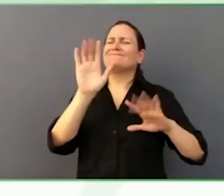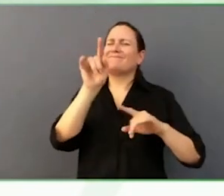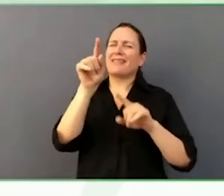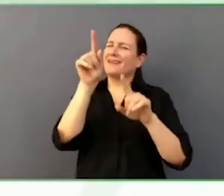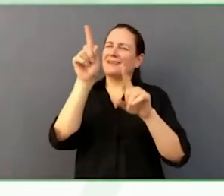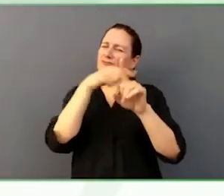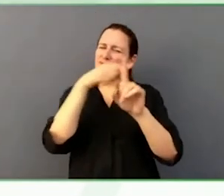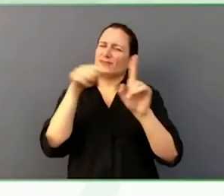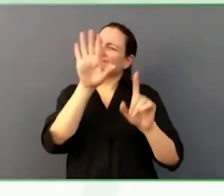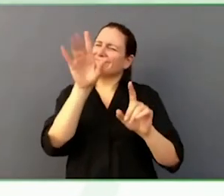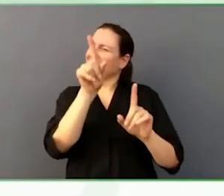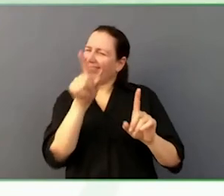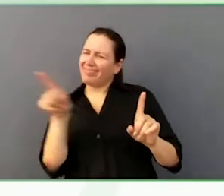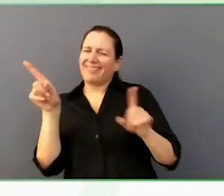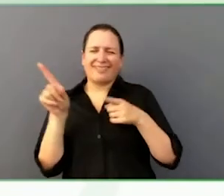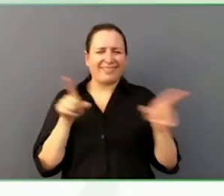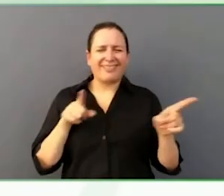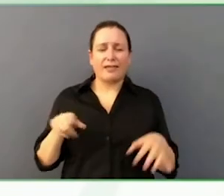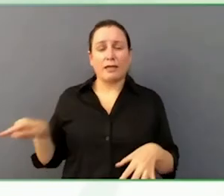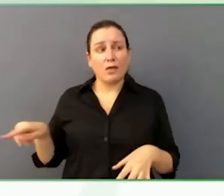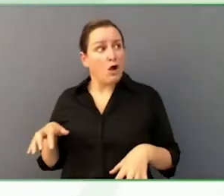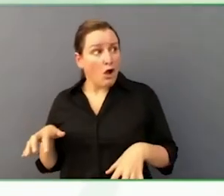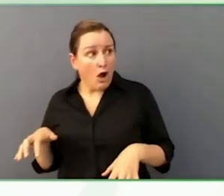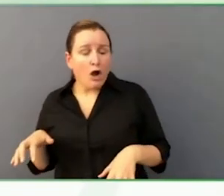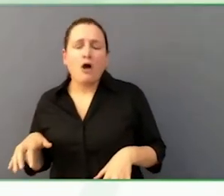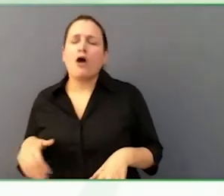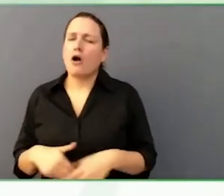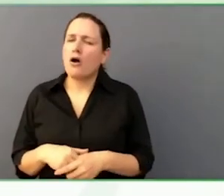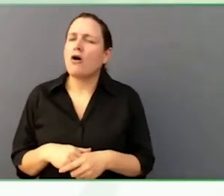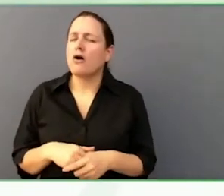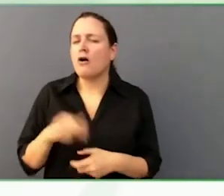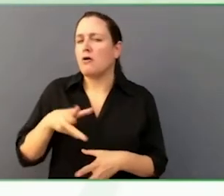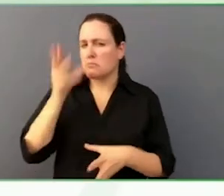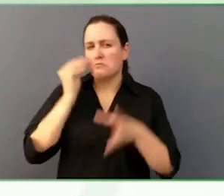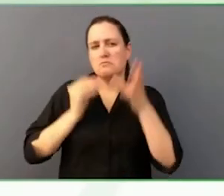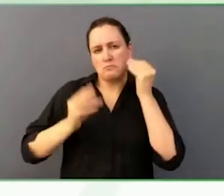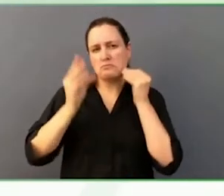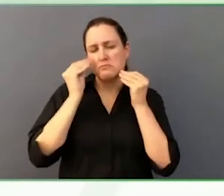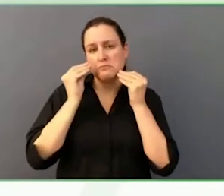Nicholas was being led down the path of disinformation,